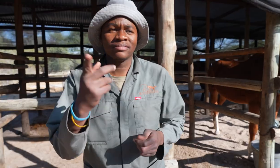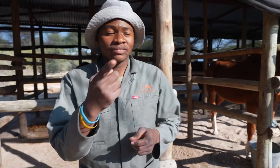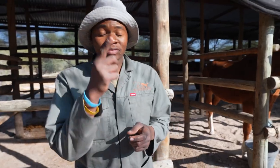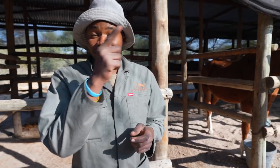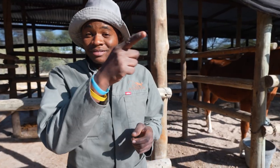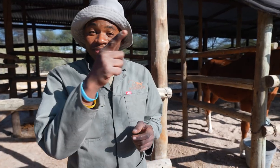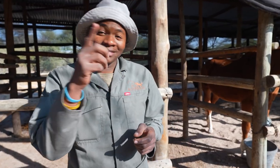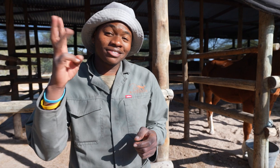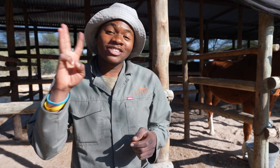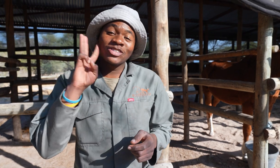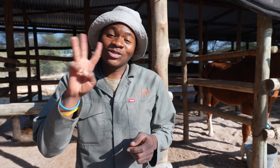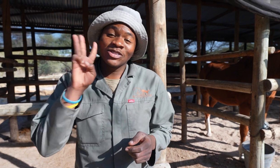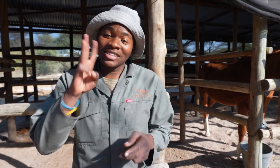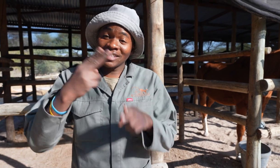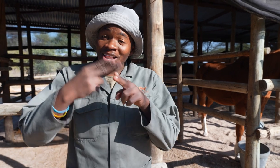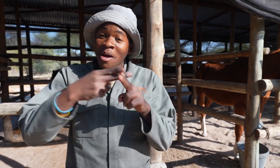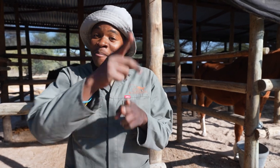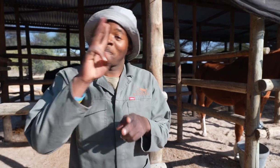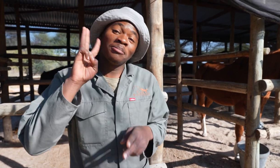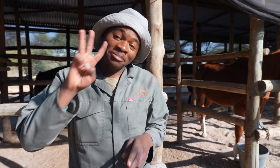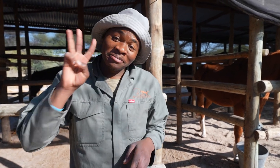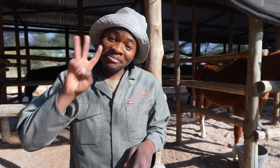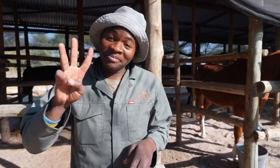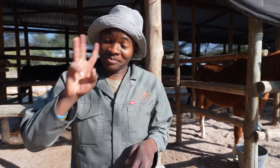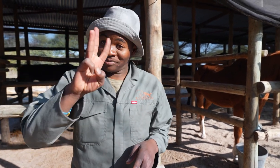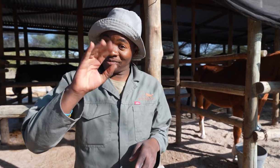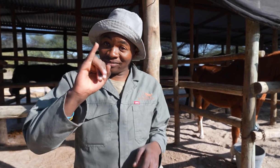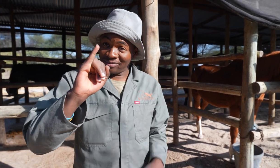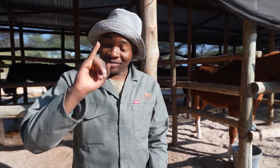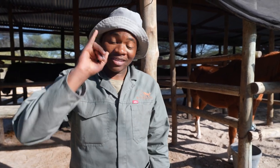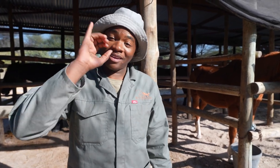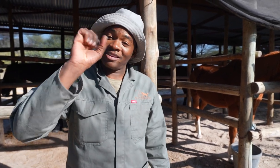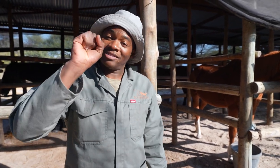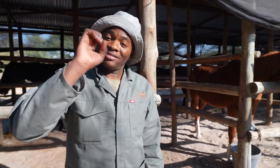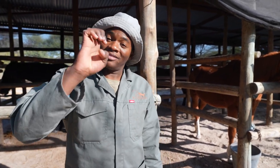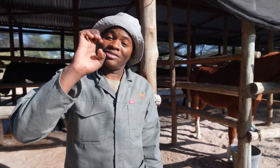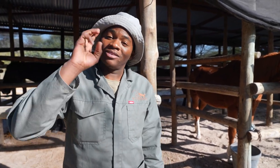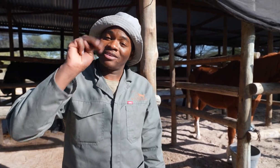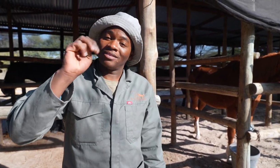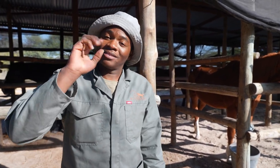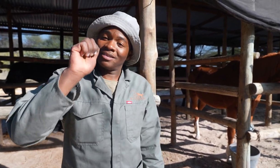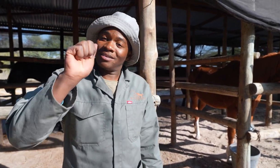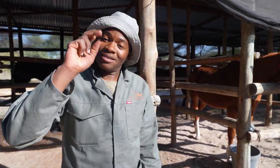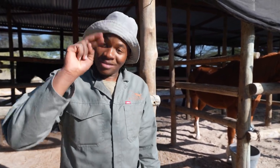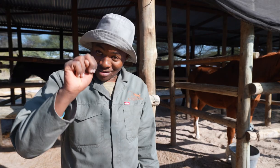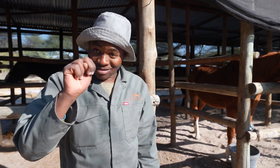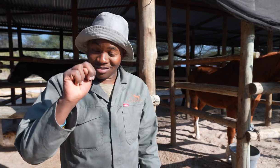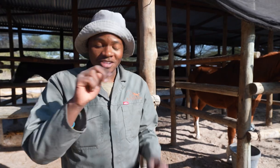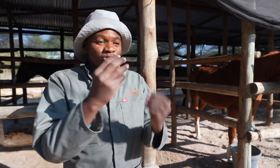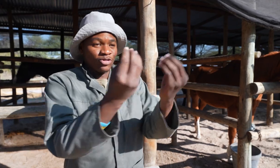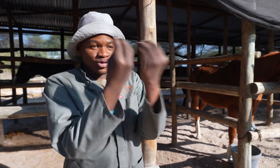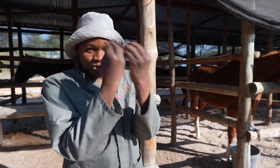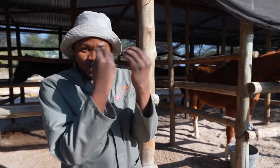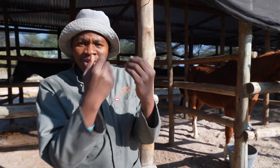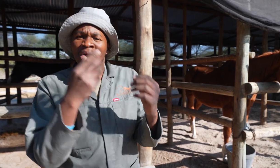Wiseman taught me how to do everything-